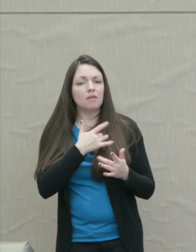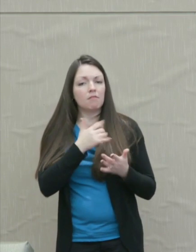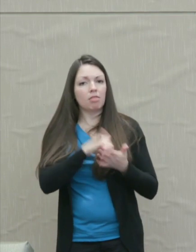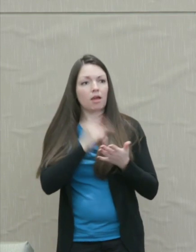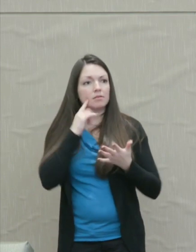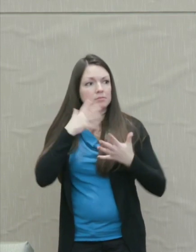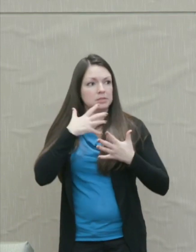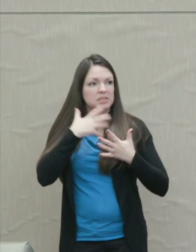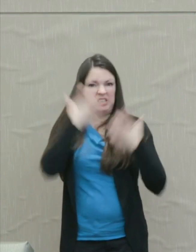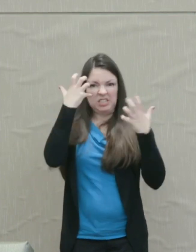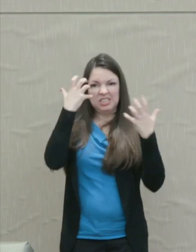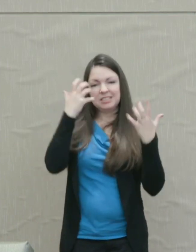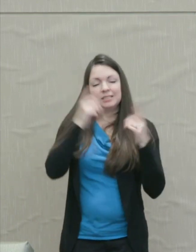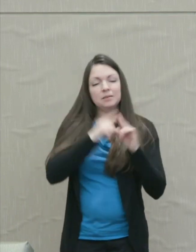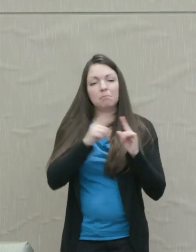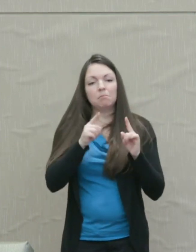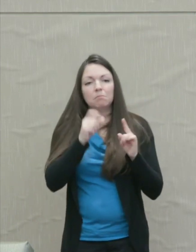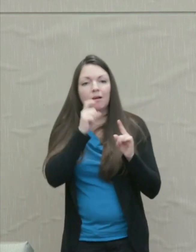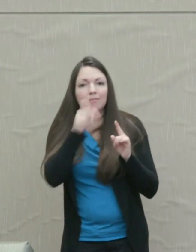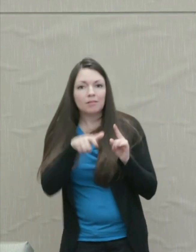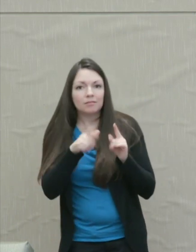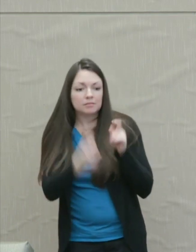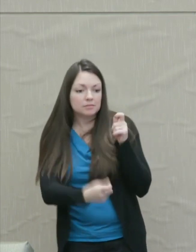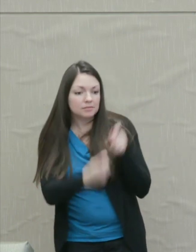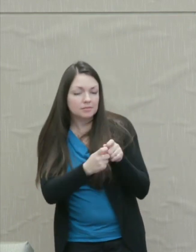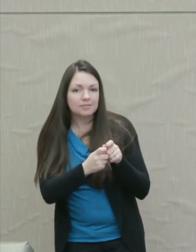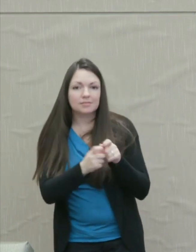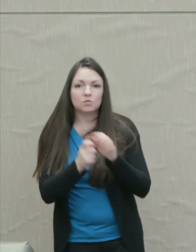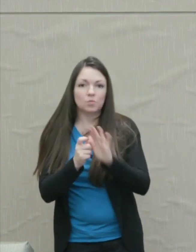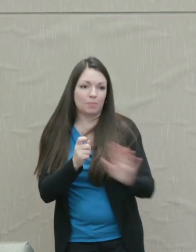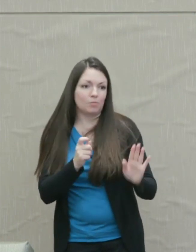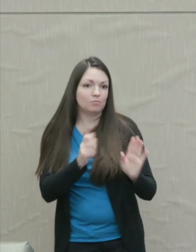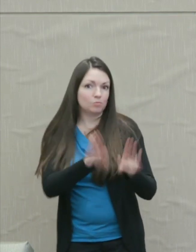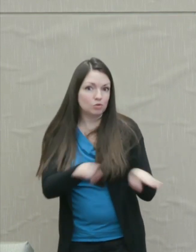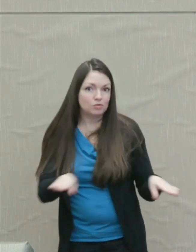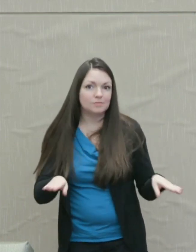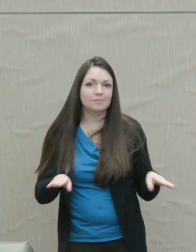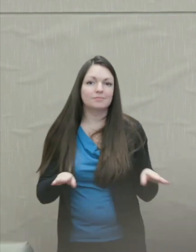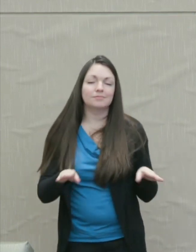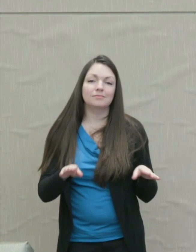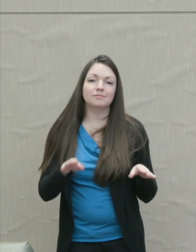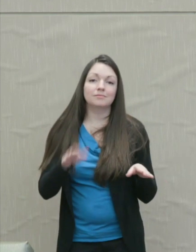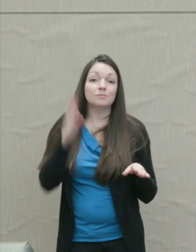payback part where their own children are concerned because they love them and they